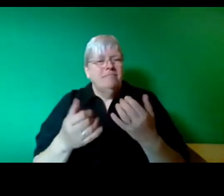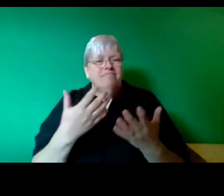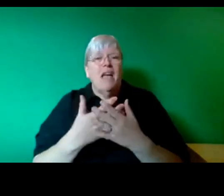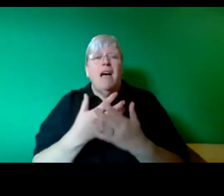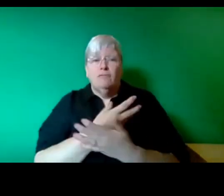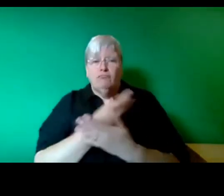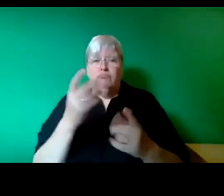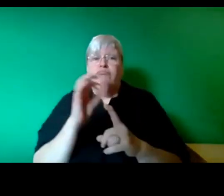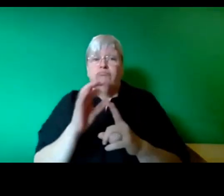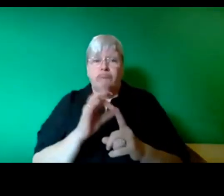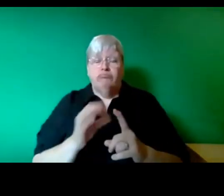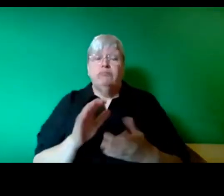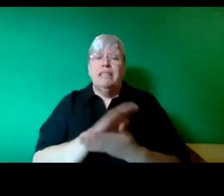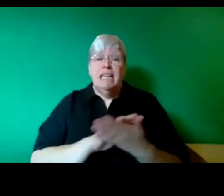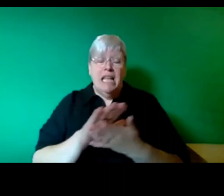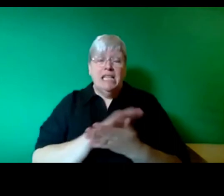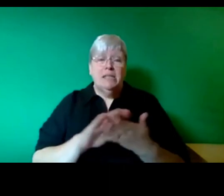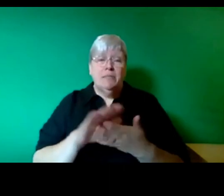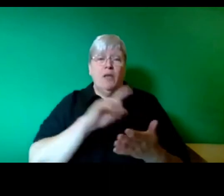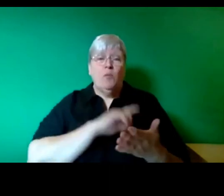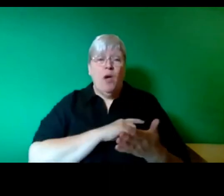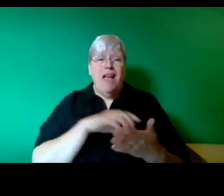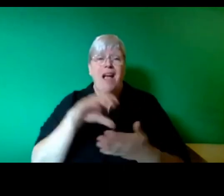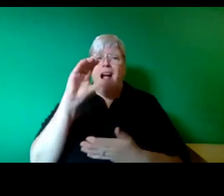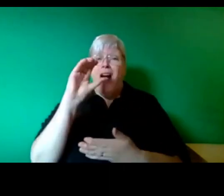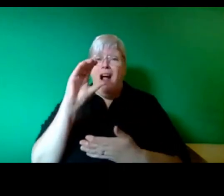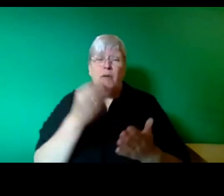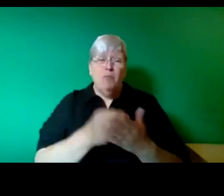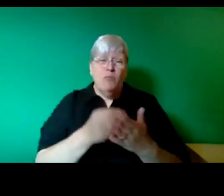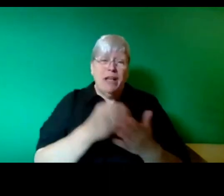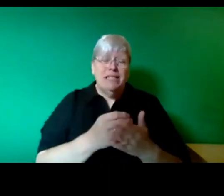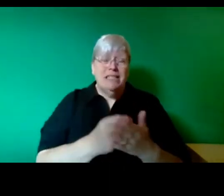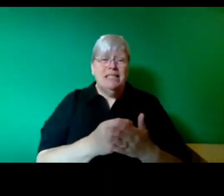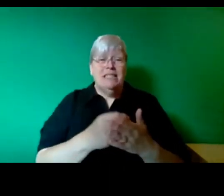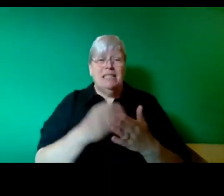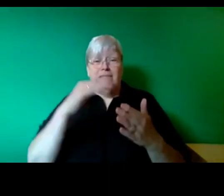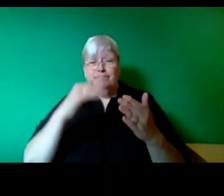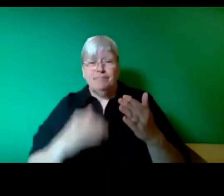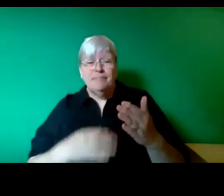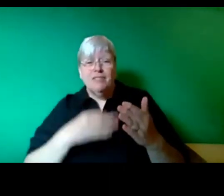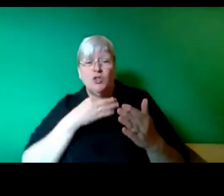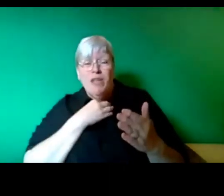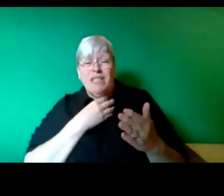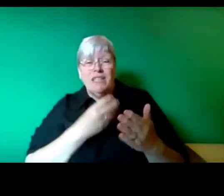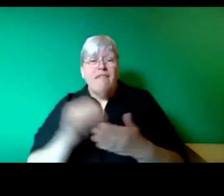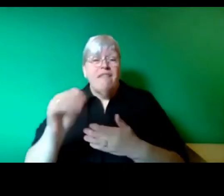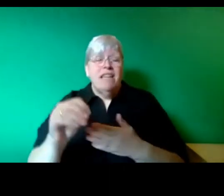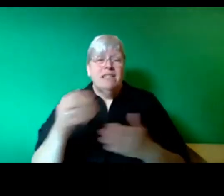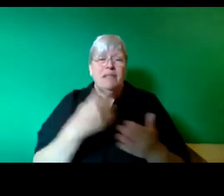why carbon pricing, de-risking investment, all of these policies the so-called mobilize the private